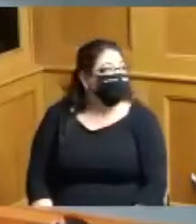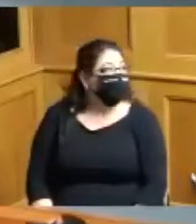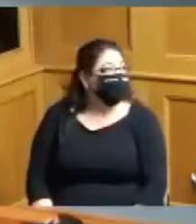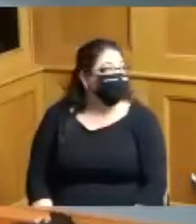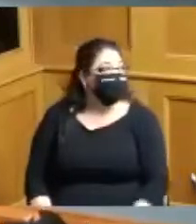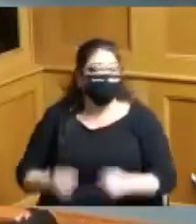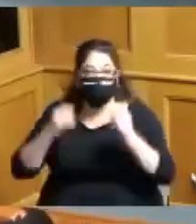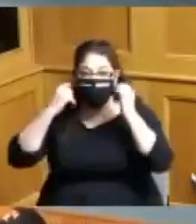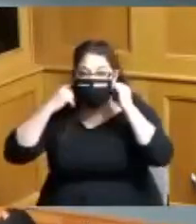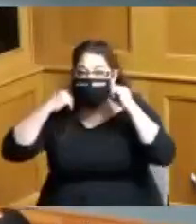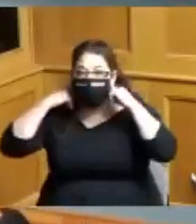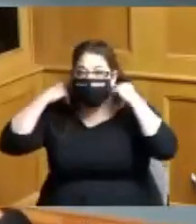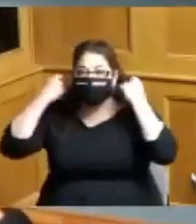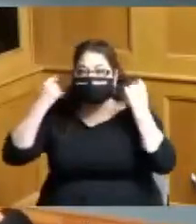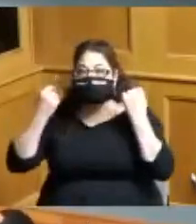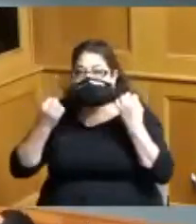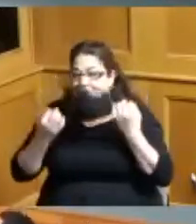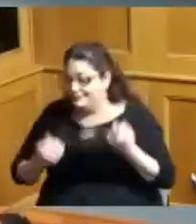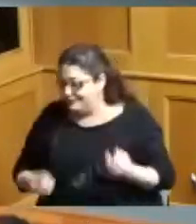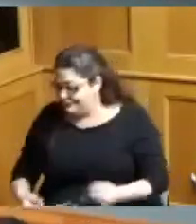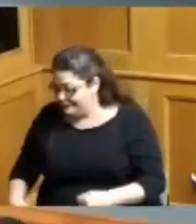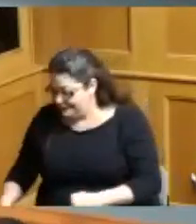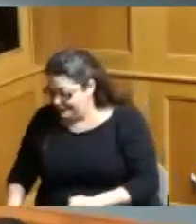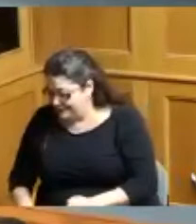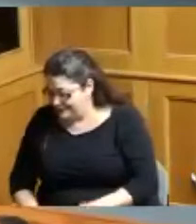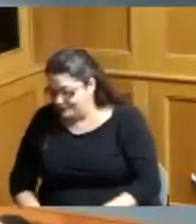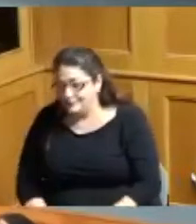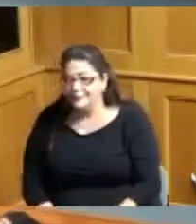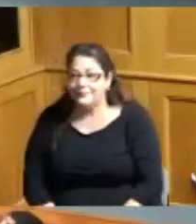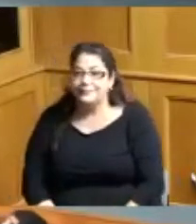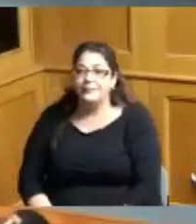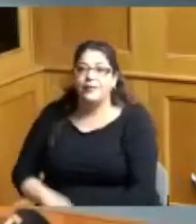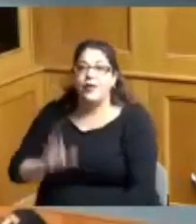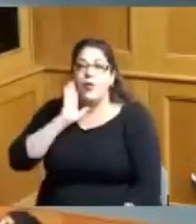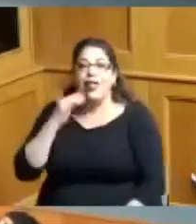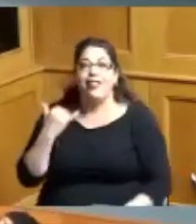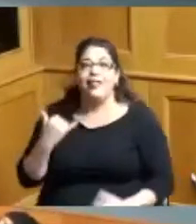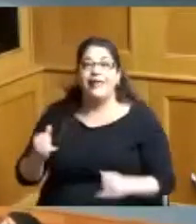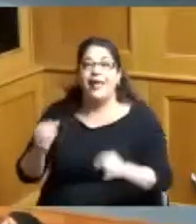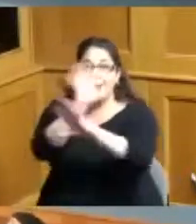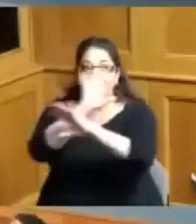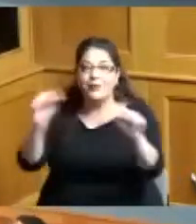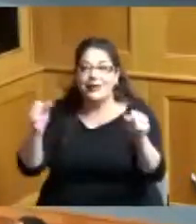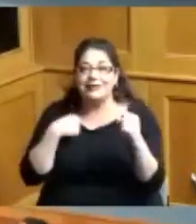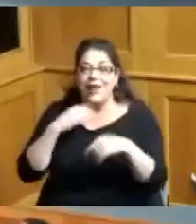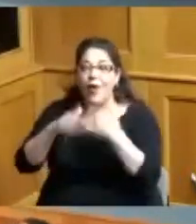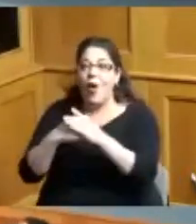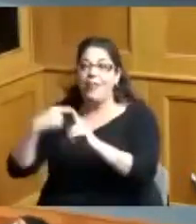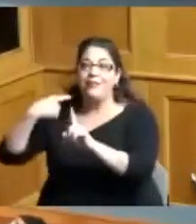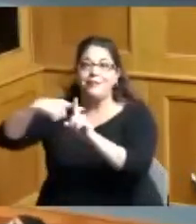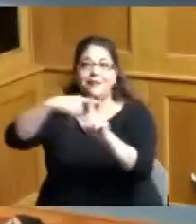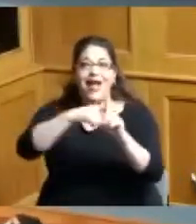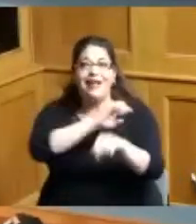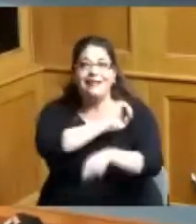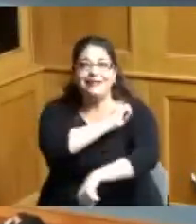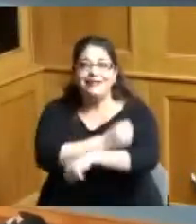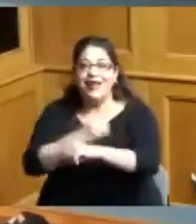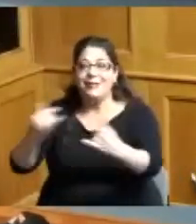okay we're gonna go to our regular meeting I;d love to enter the positive energy thank you all for coming that's for sure